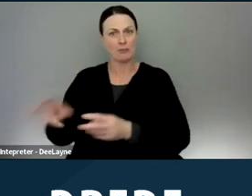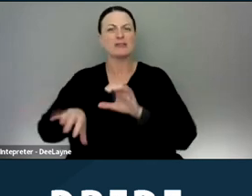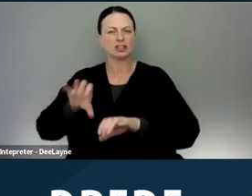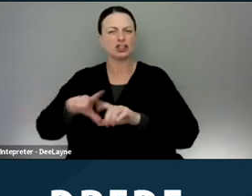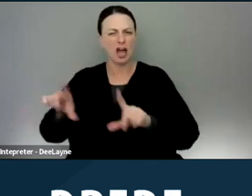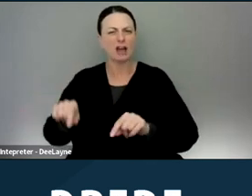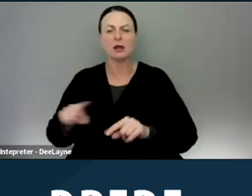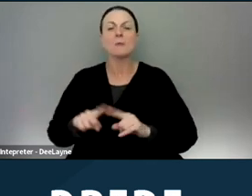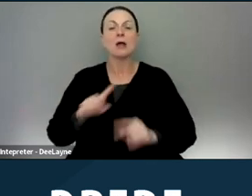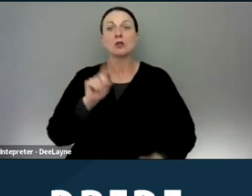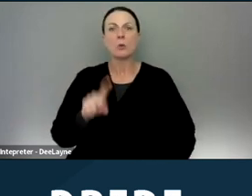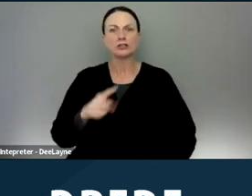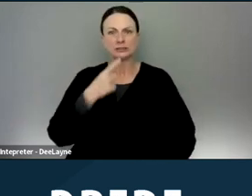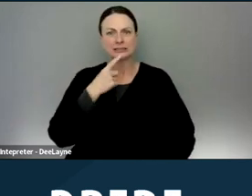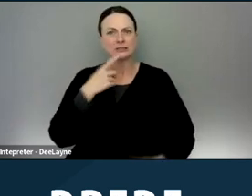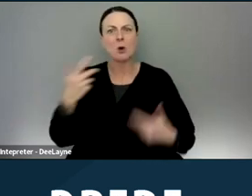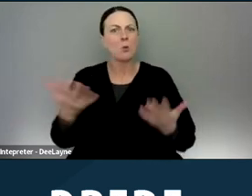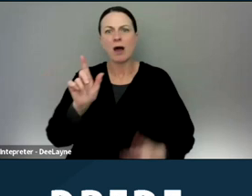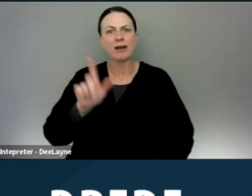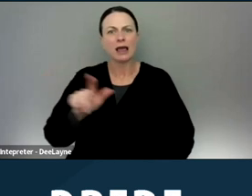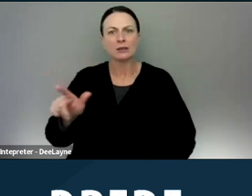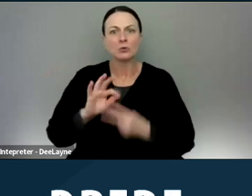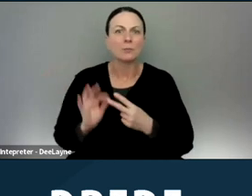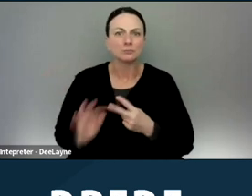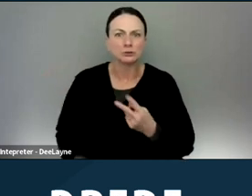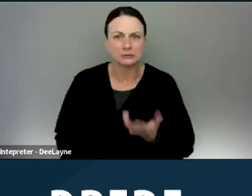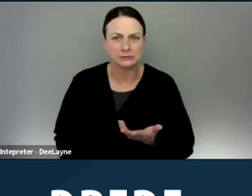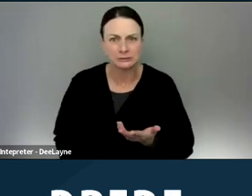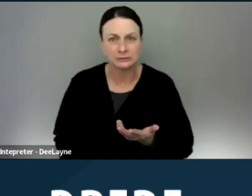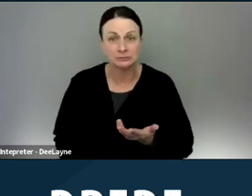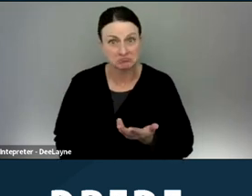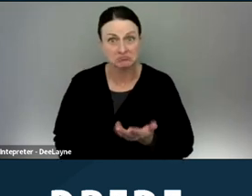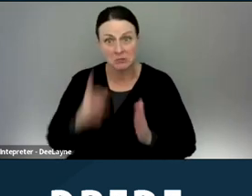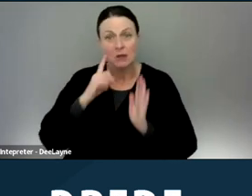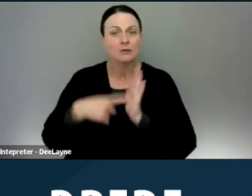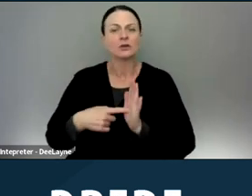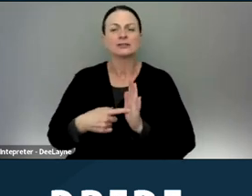But the question is what are the landlord's options? For example, and this is when